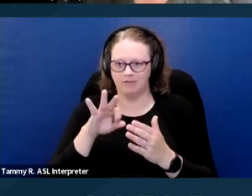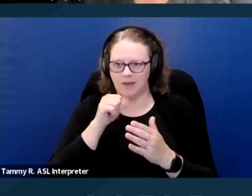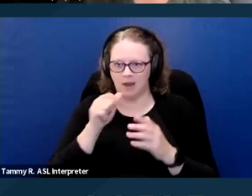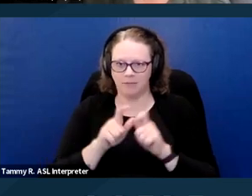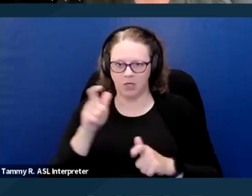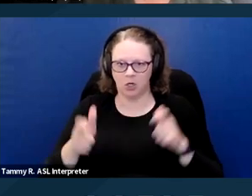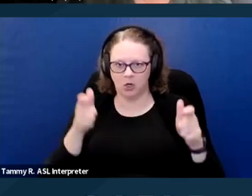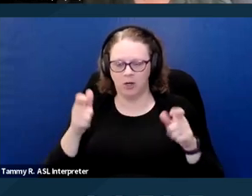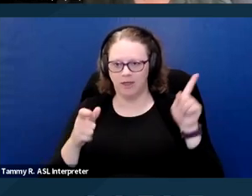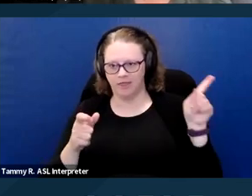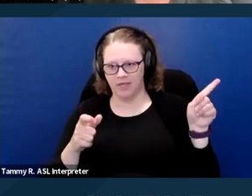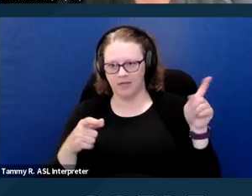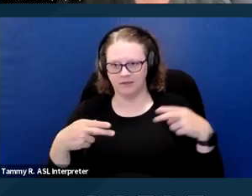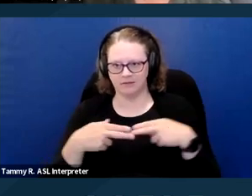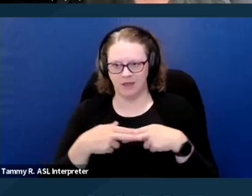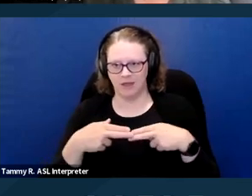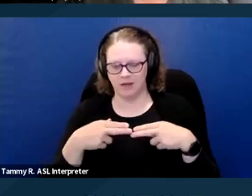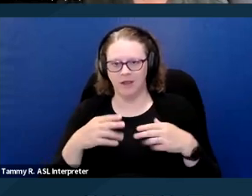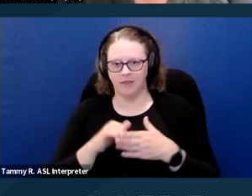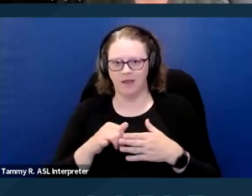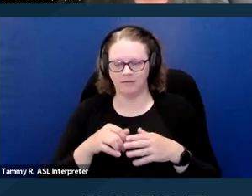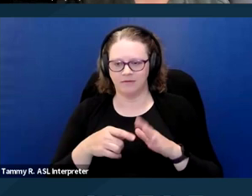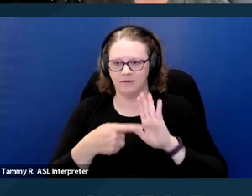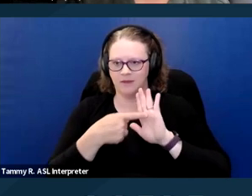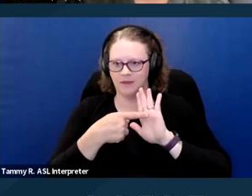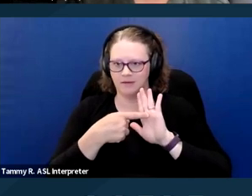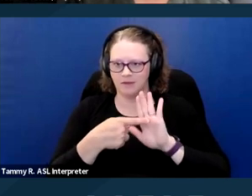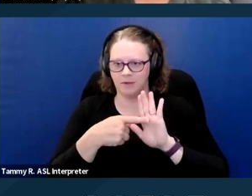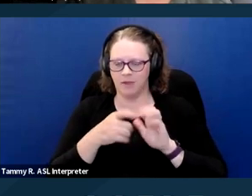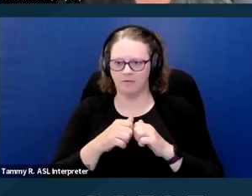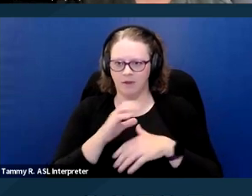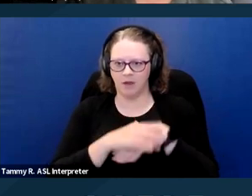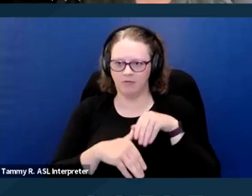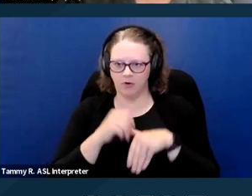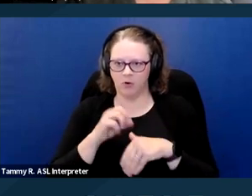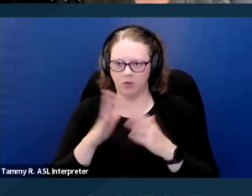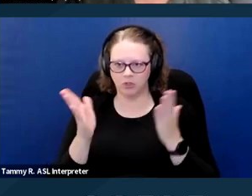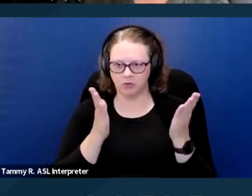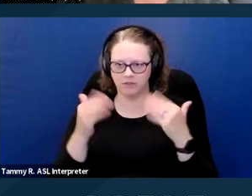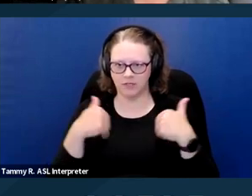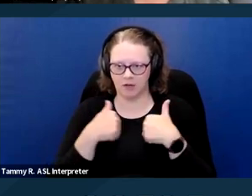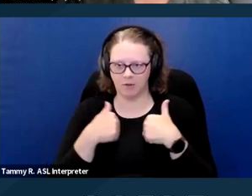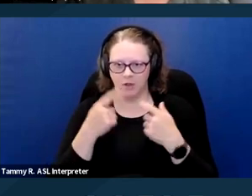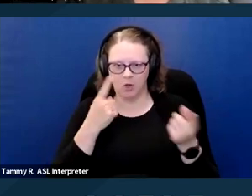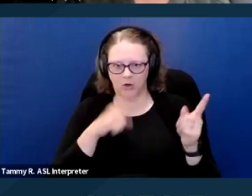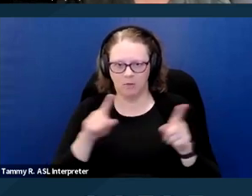This slide is a example of a comfort or service animal agreement. And the areas that I've highlighted in blue are some